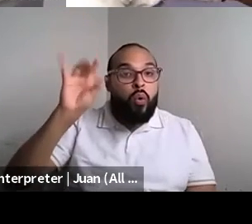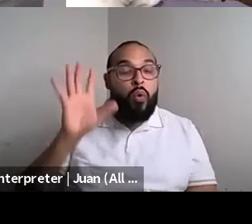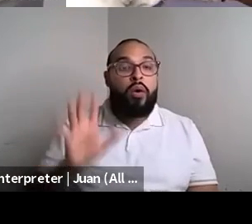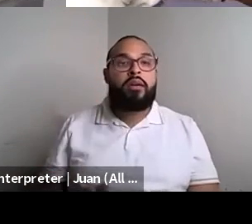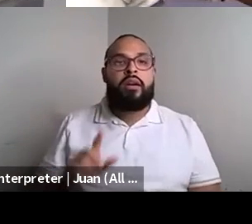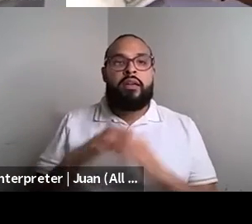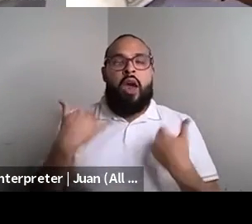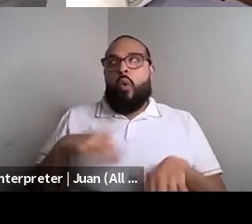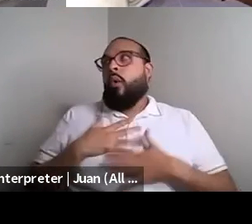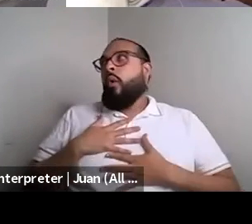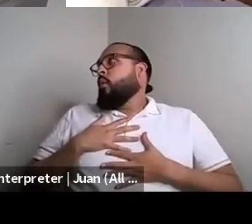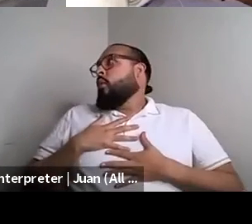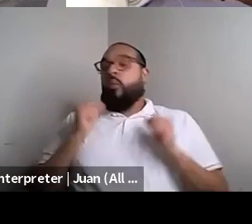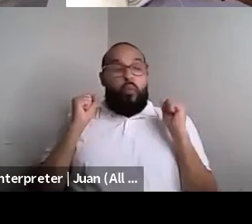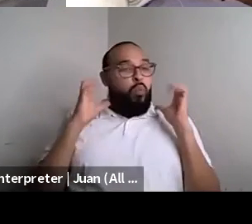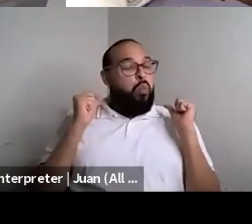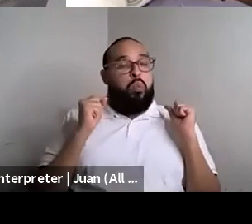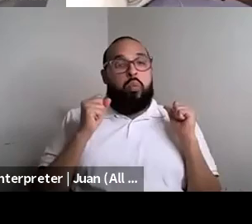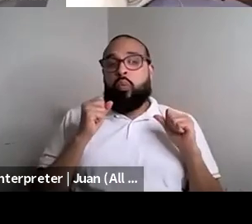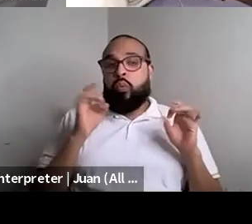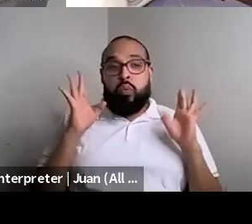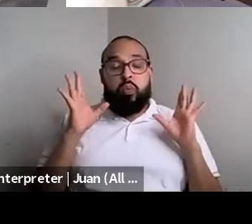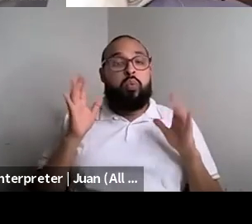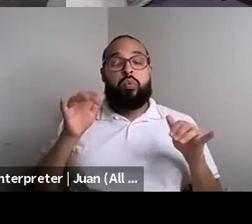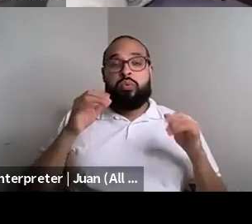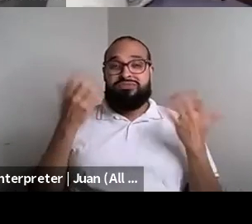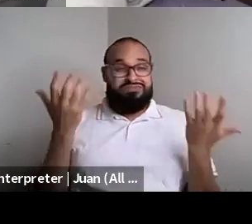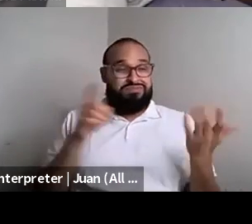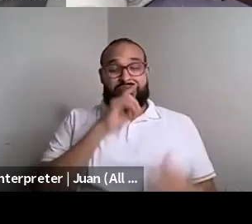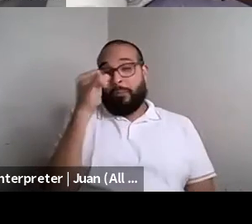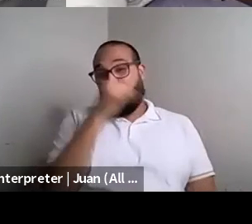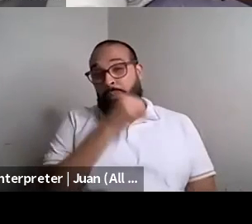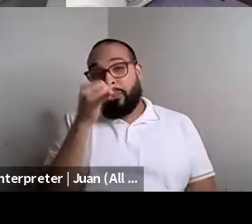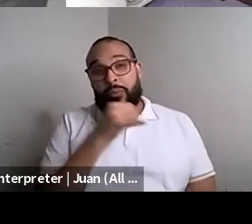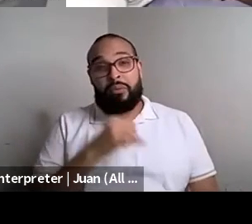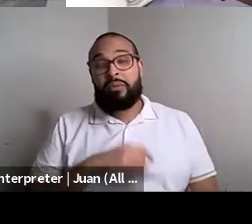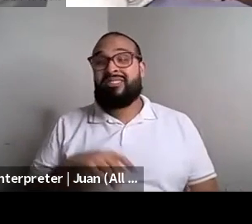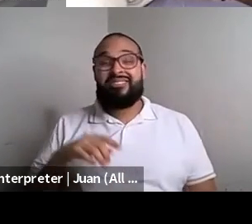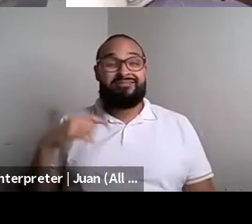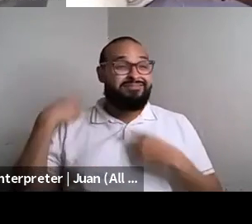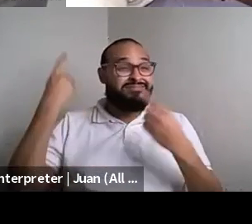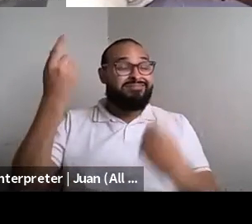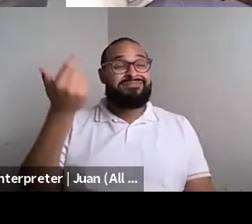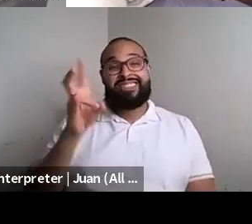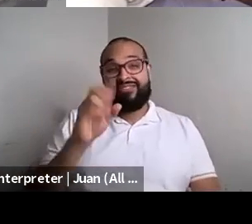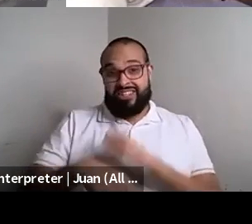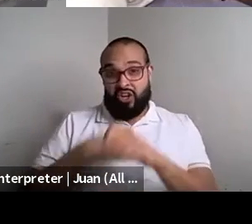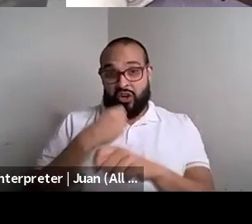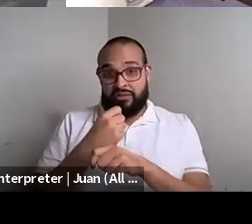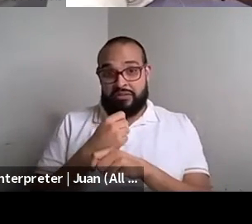Nobody Randa Jarrar she/they: My first Kokumo: Years. Nobody, nobody Randa Jarrar she/they: And I'm going to fucking read it because it's my sex.